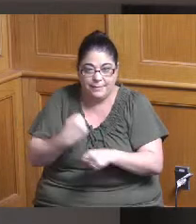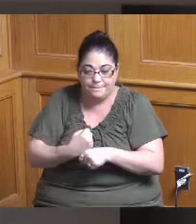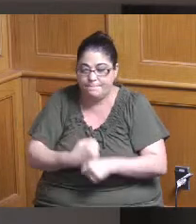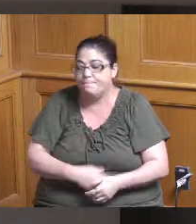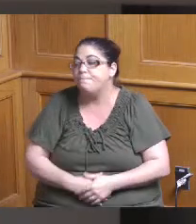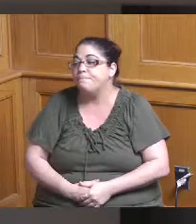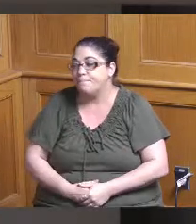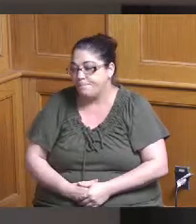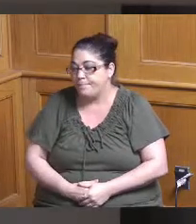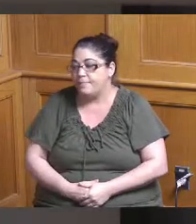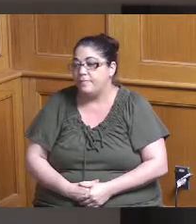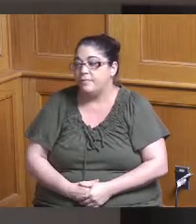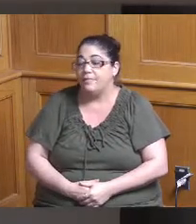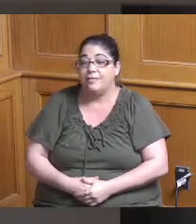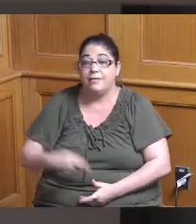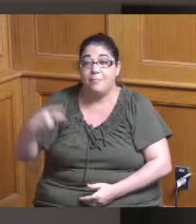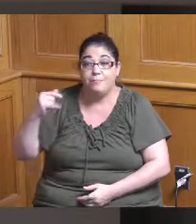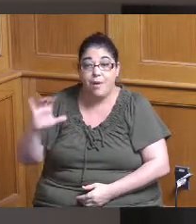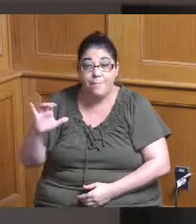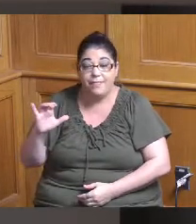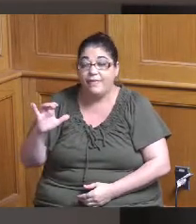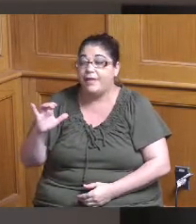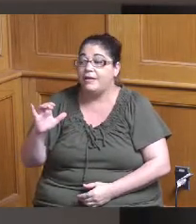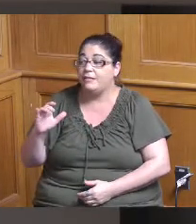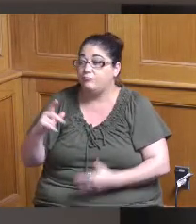and then here's all the public infrastructure projects we had we had a lot of park projects